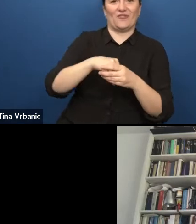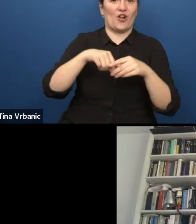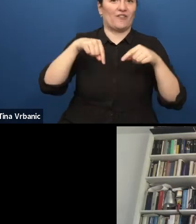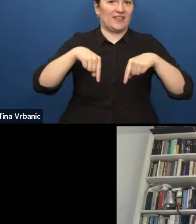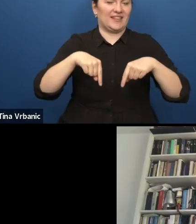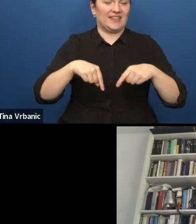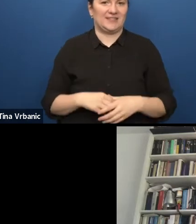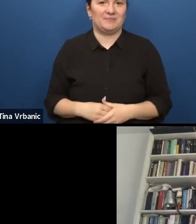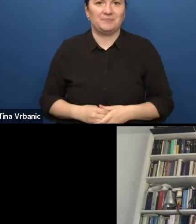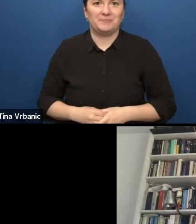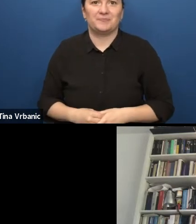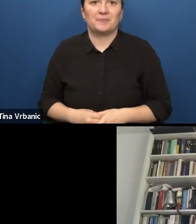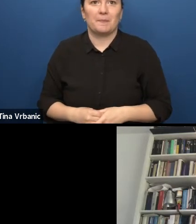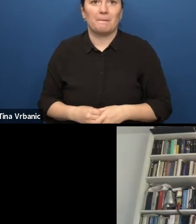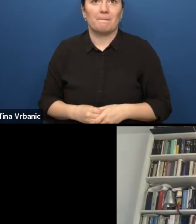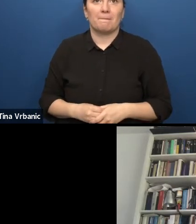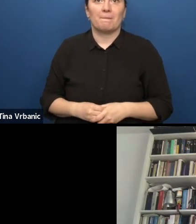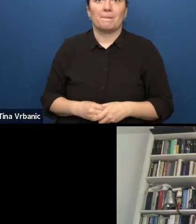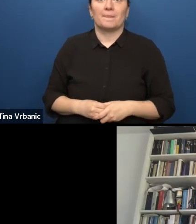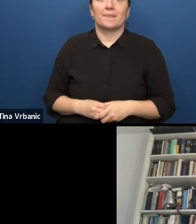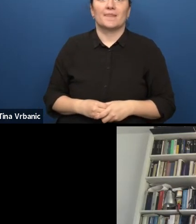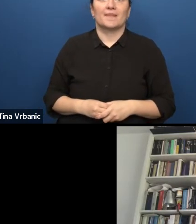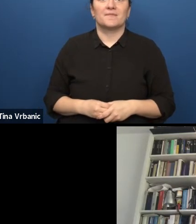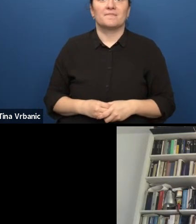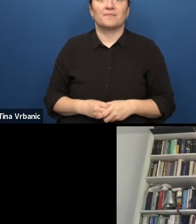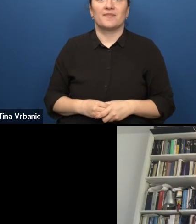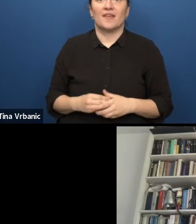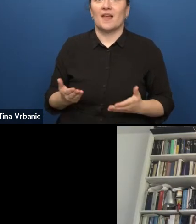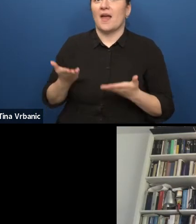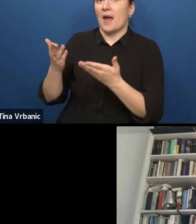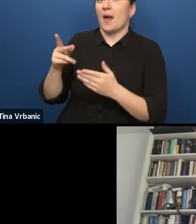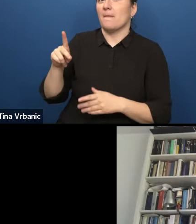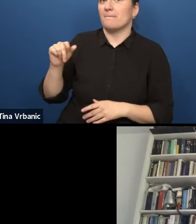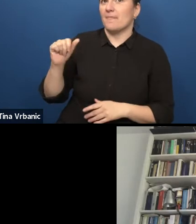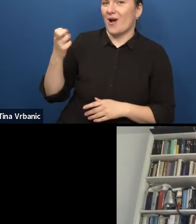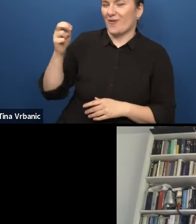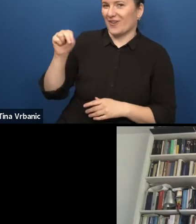And before I turn over to you, to your keynote, Paulien, I would like to invite the audience again